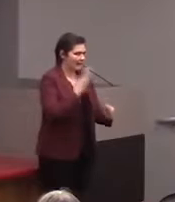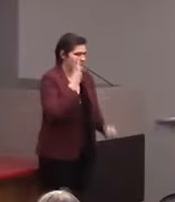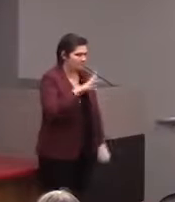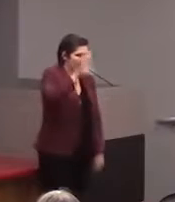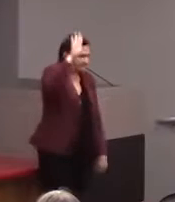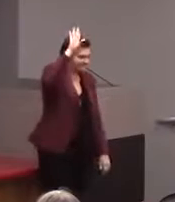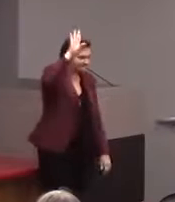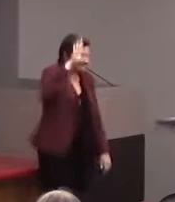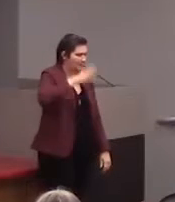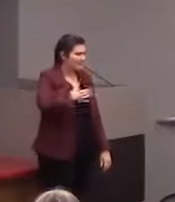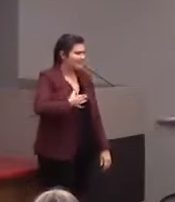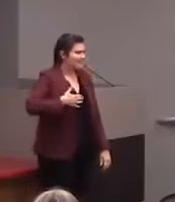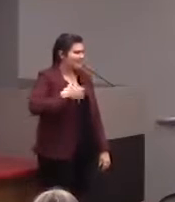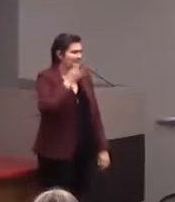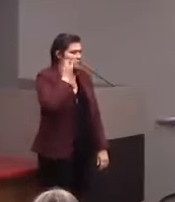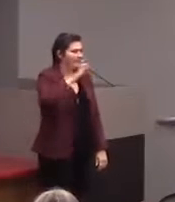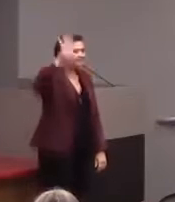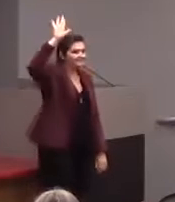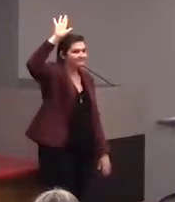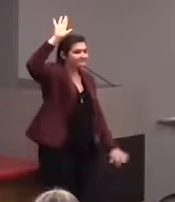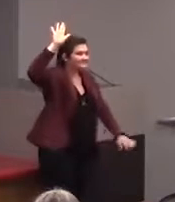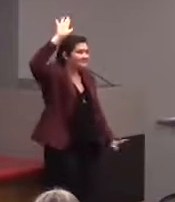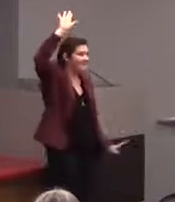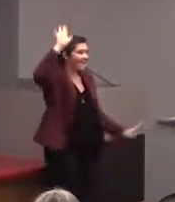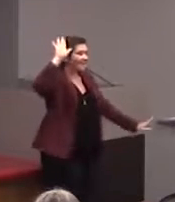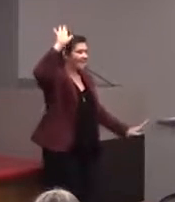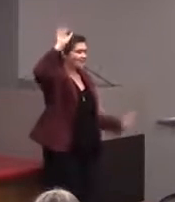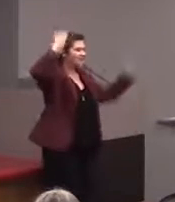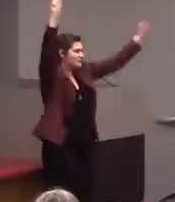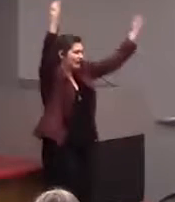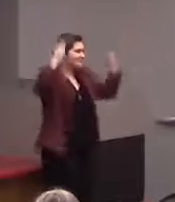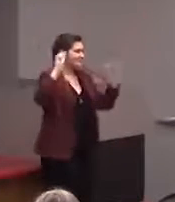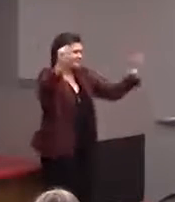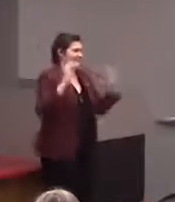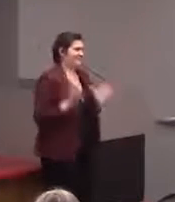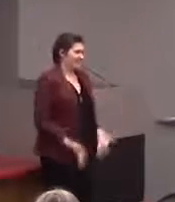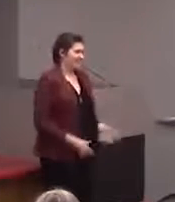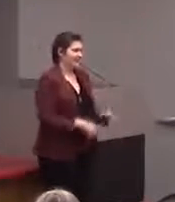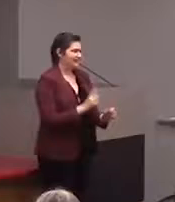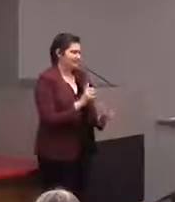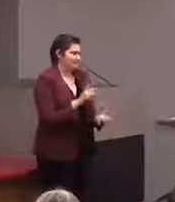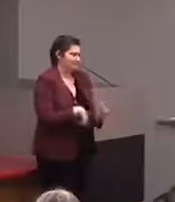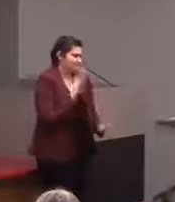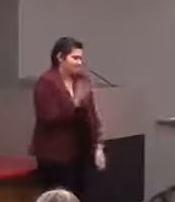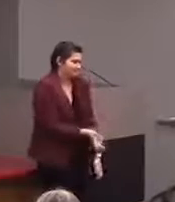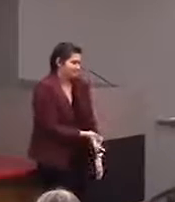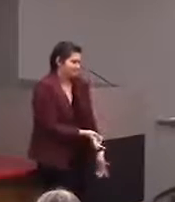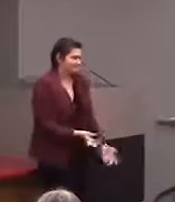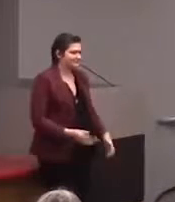If you want to, like, put your hand up in the air and do a nice stretch, that's great, but I won't be able to tell.